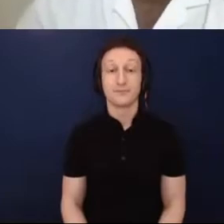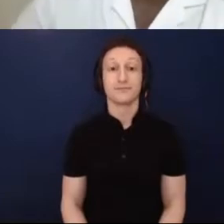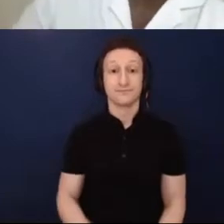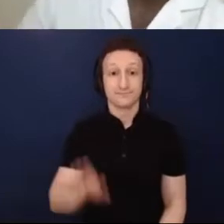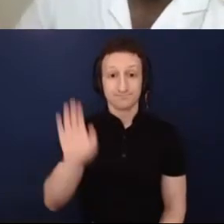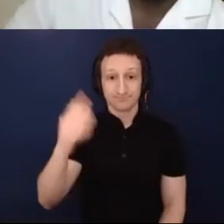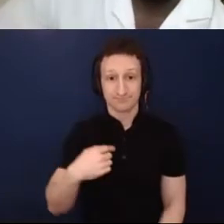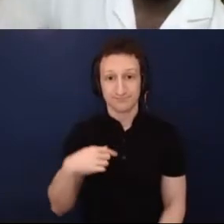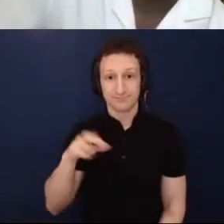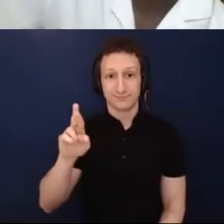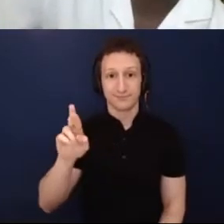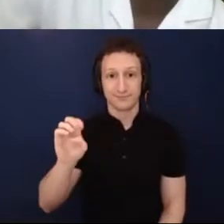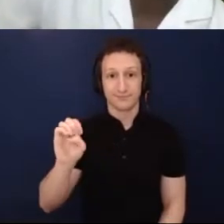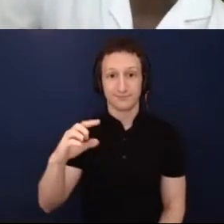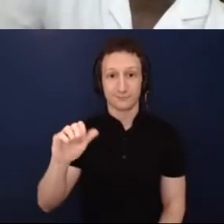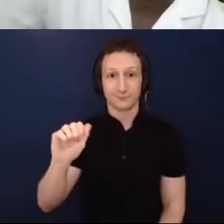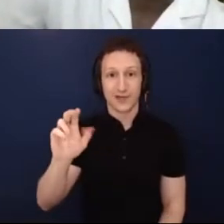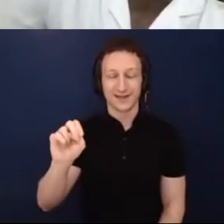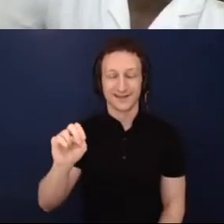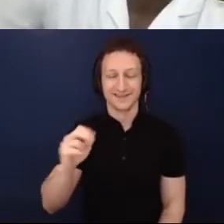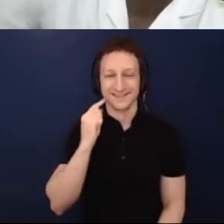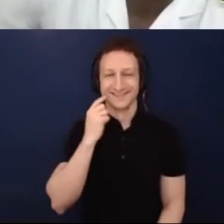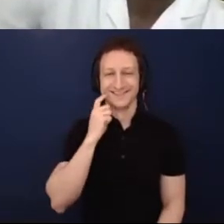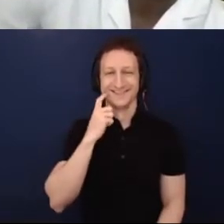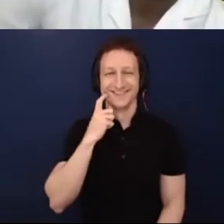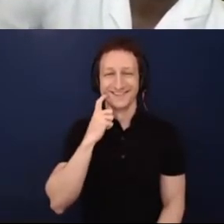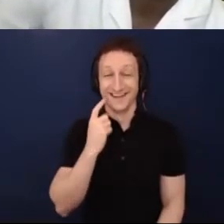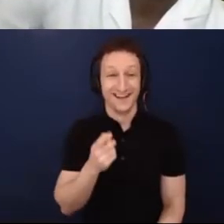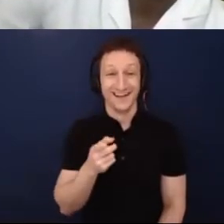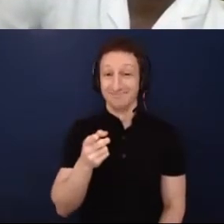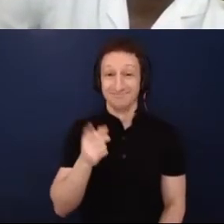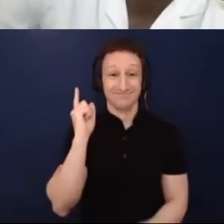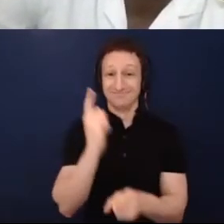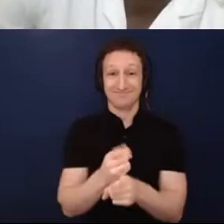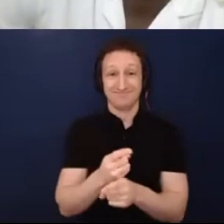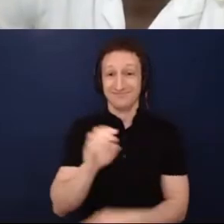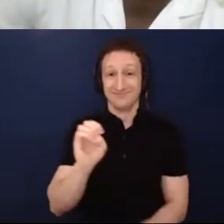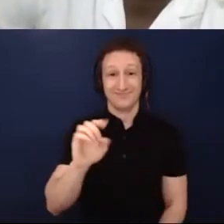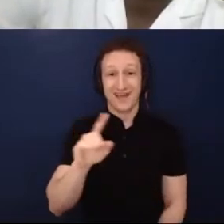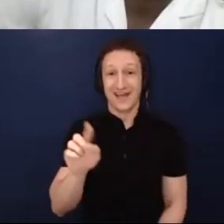First of all, as Ezra was just saying, you have multiple artists right here on